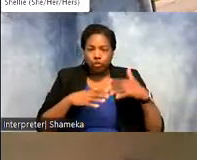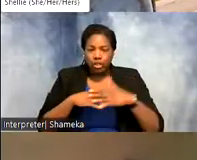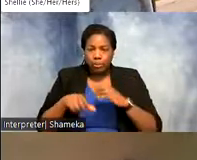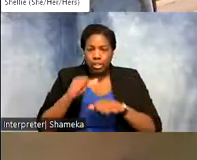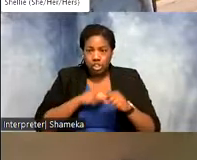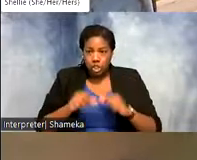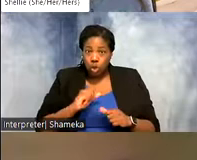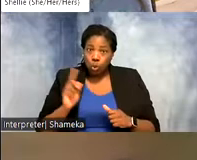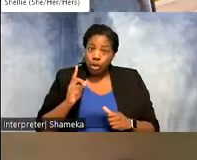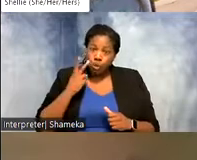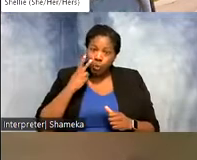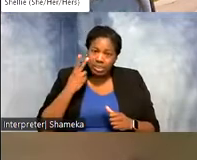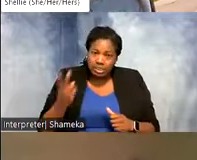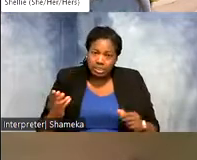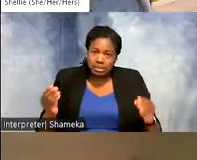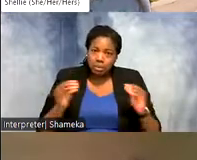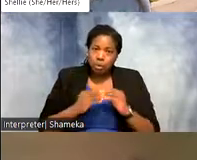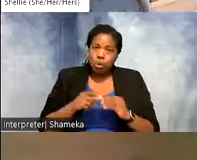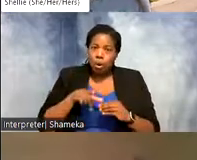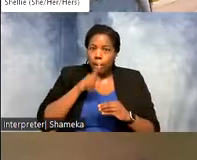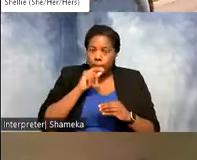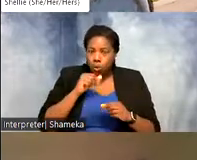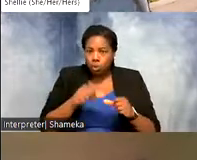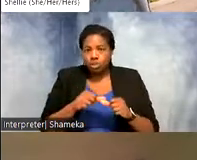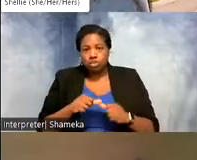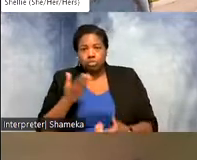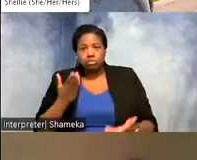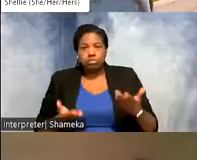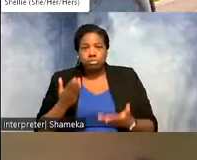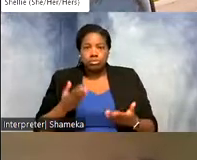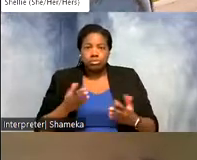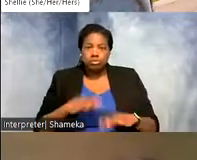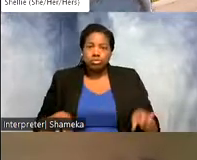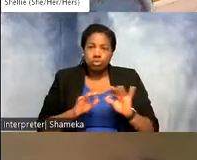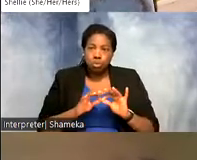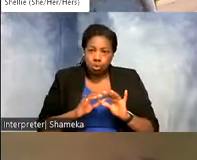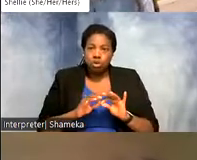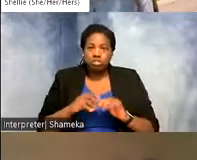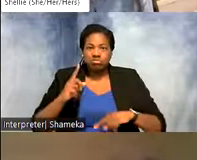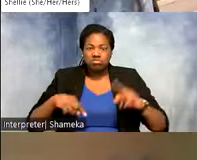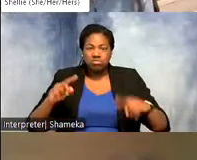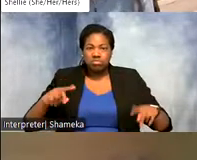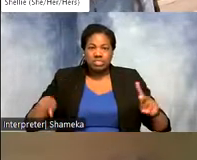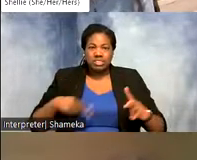we see the most shorebirds, what areas might be the most important to a variety of species or to just